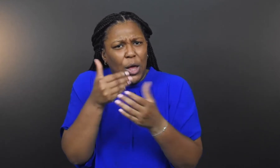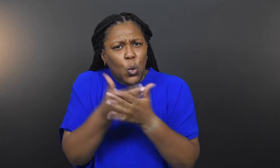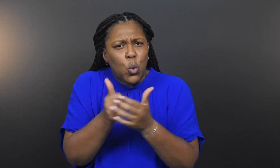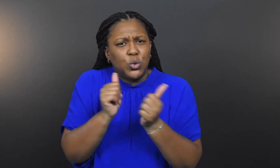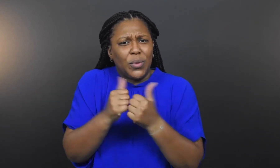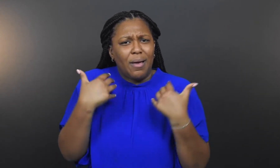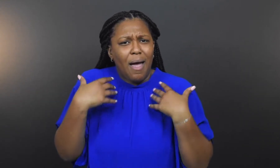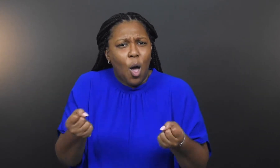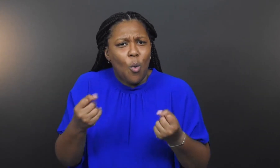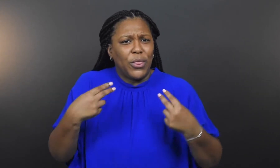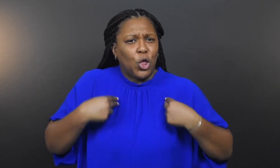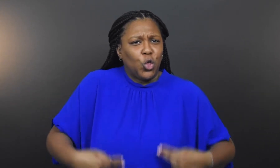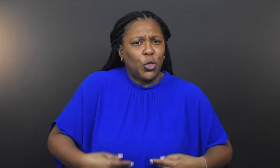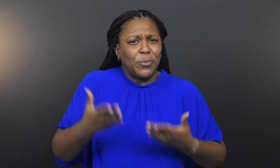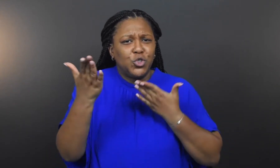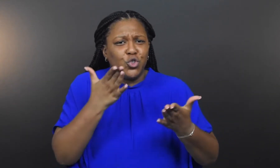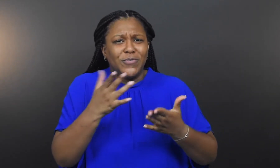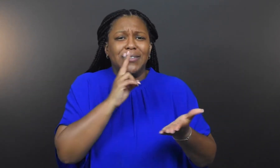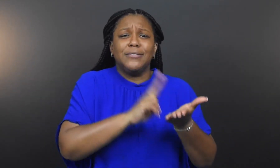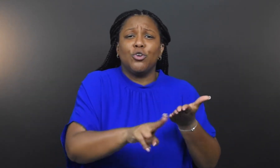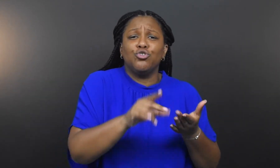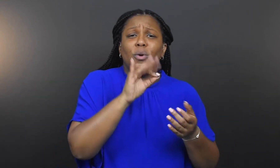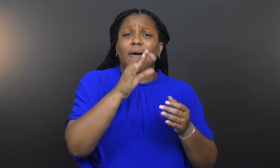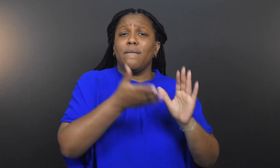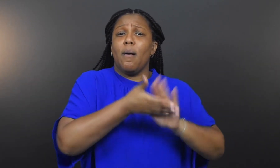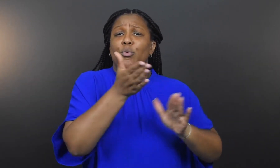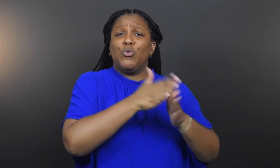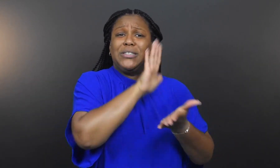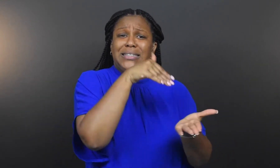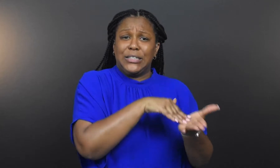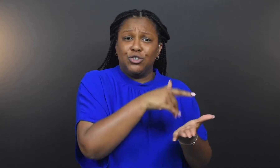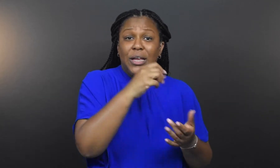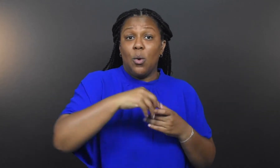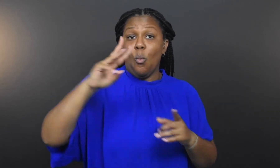Working closely with the Health and Human Services Secretary’s Operation Center in